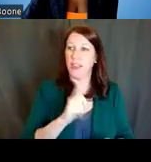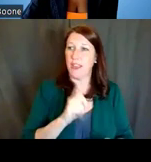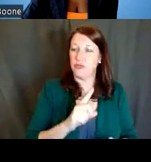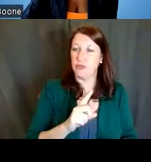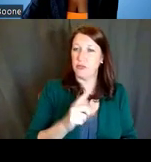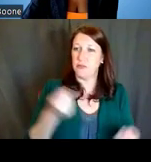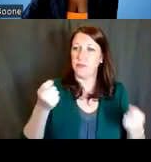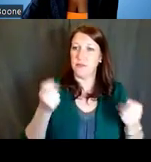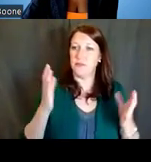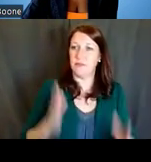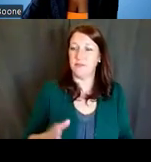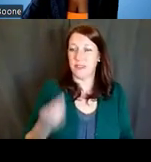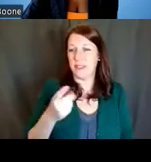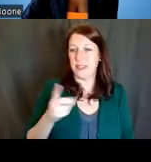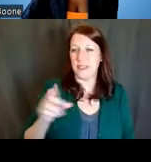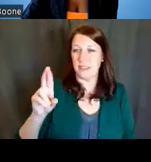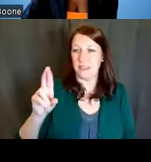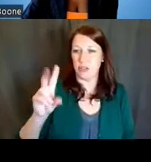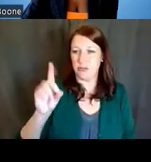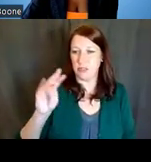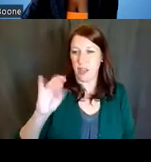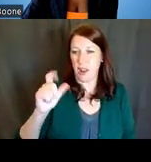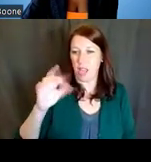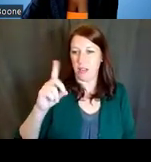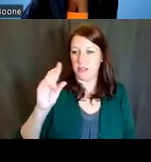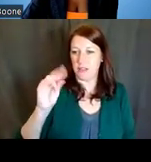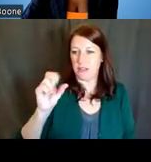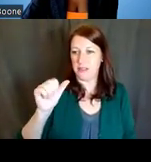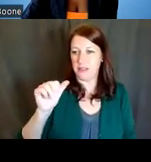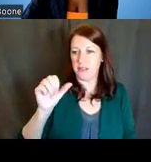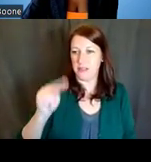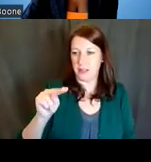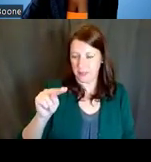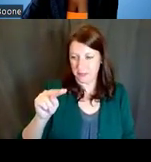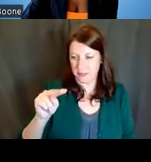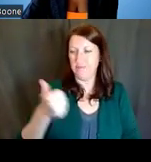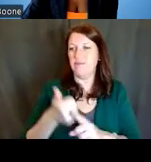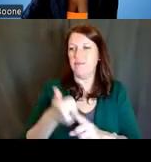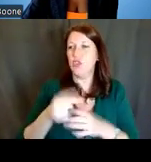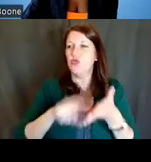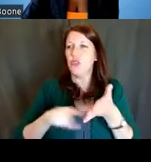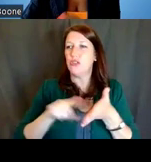than Dr. Teraya Donaldson, Research Training policy officer with the Office of Extramural Research